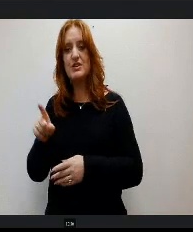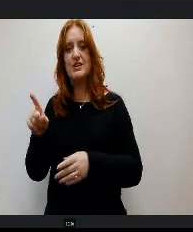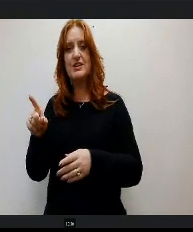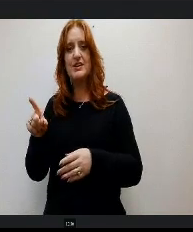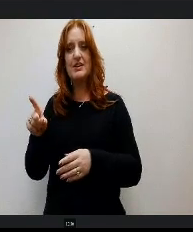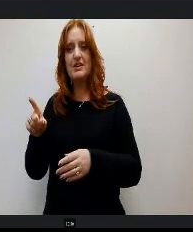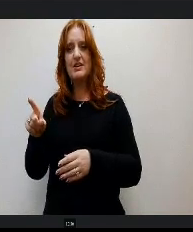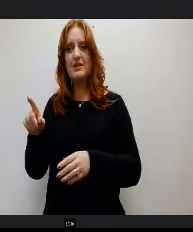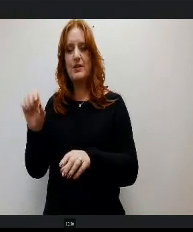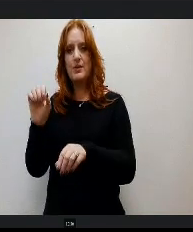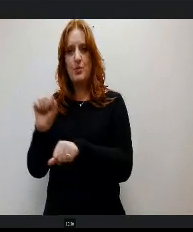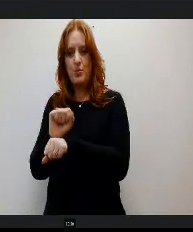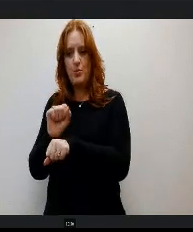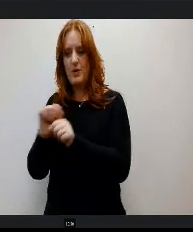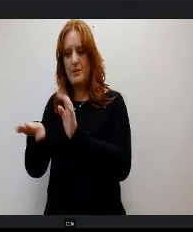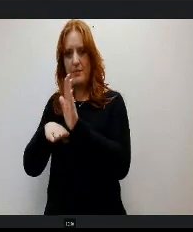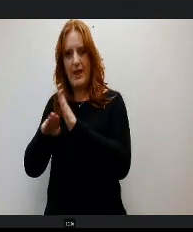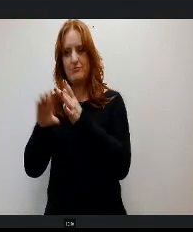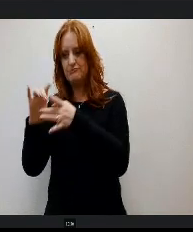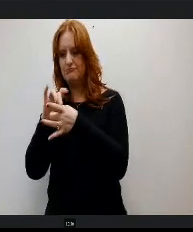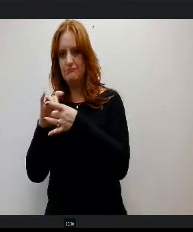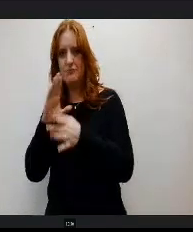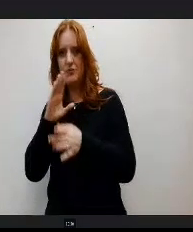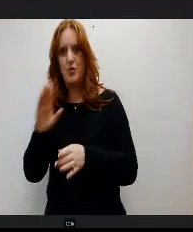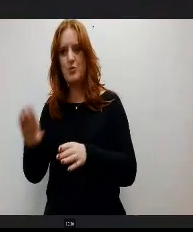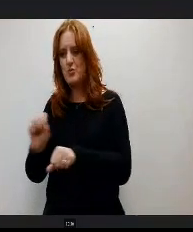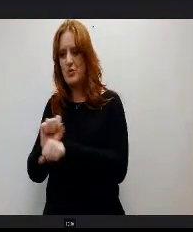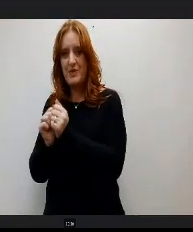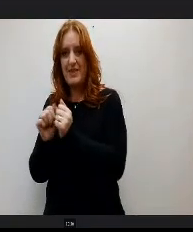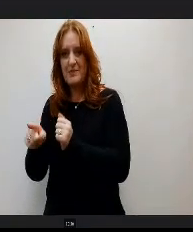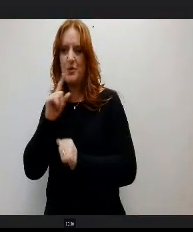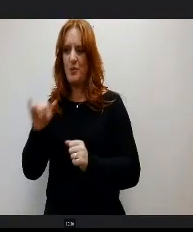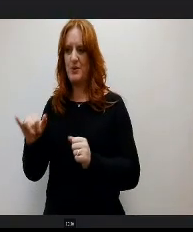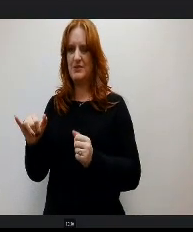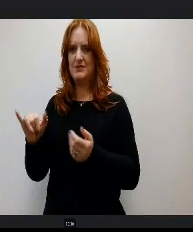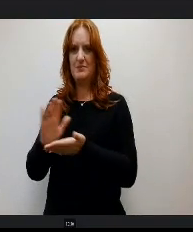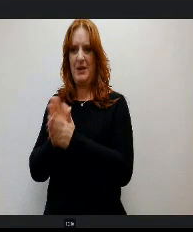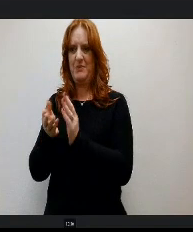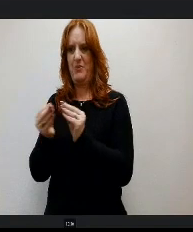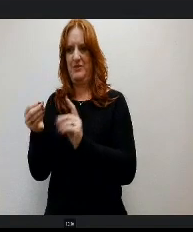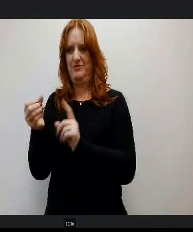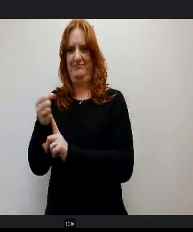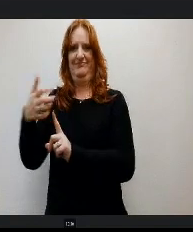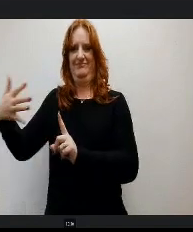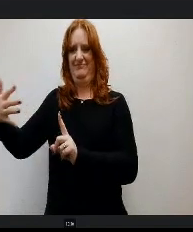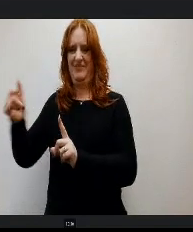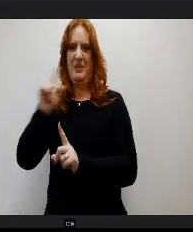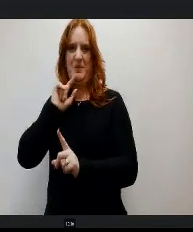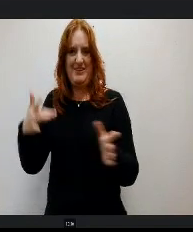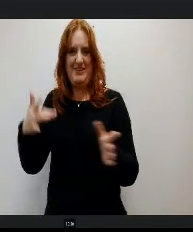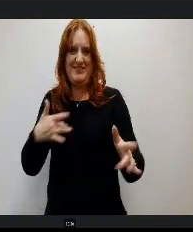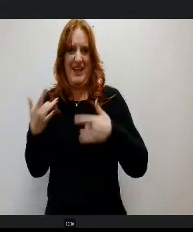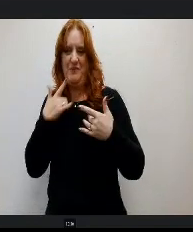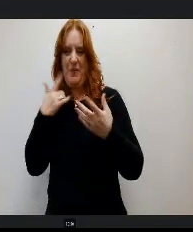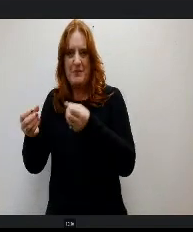g with them to actually build it out and develop it even further. They're really interested in really expanding that opportunity. So when it comes to having databases of